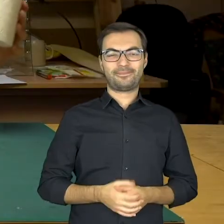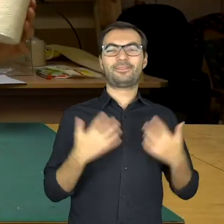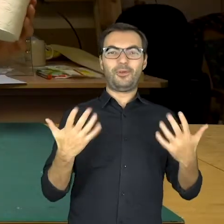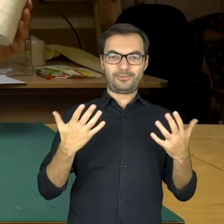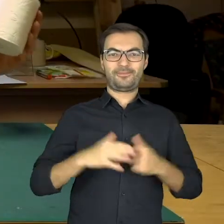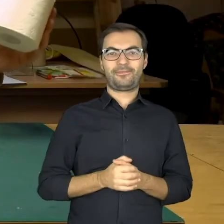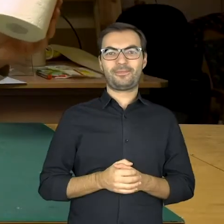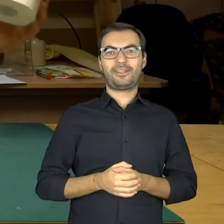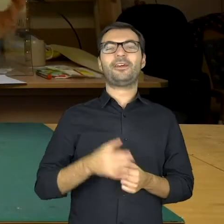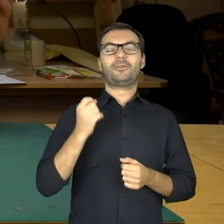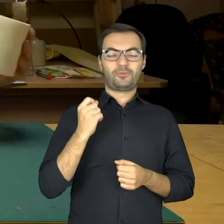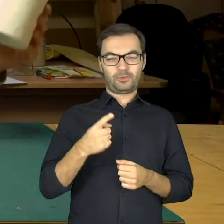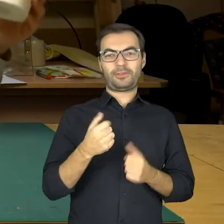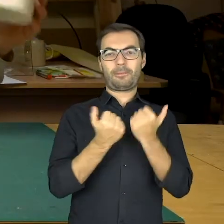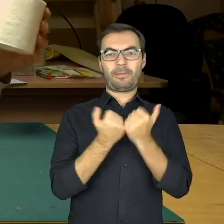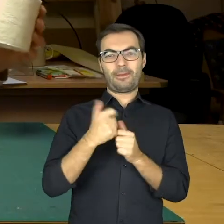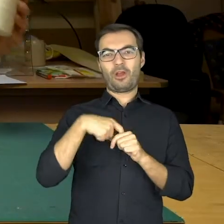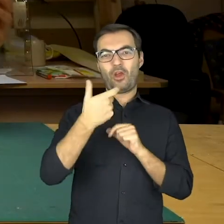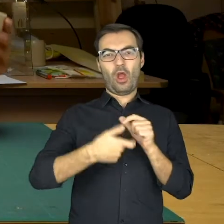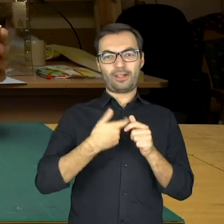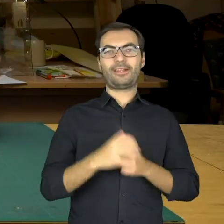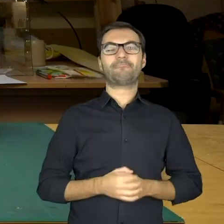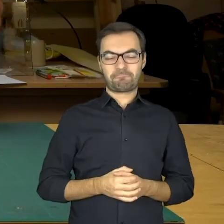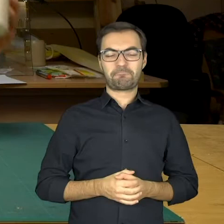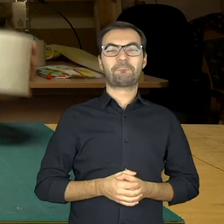Well, here it is!